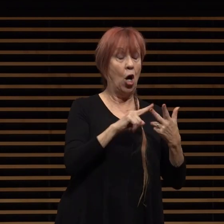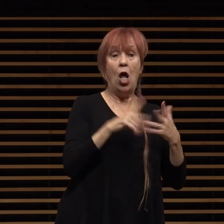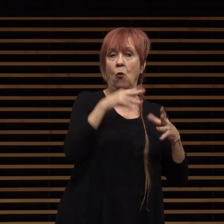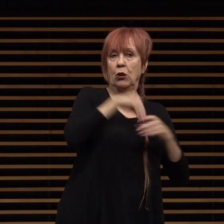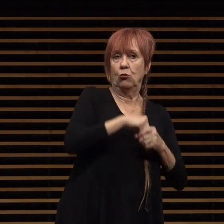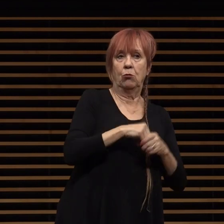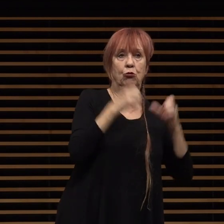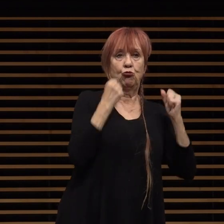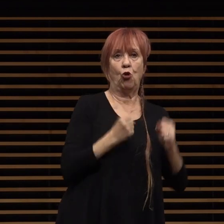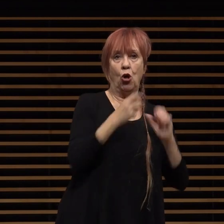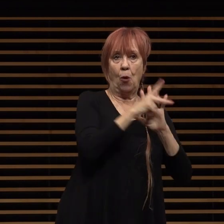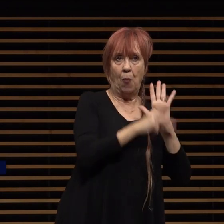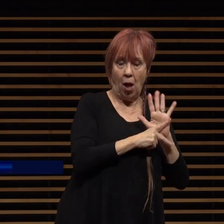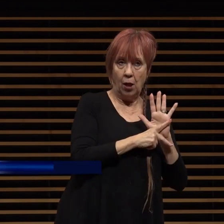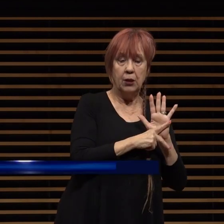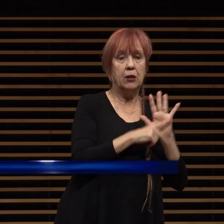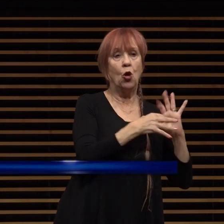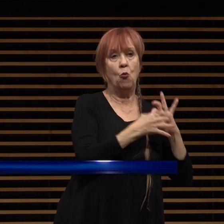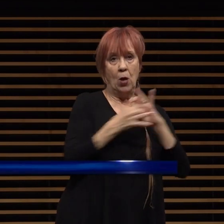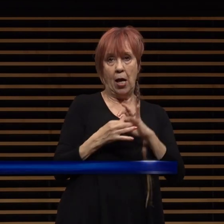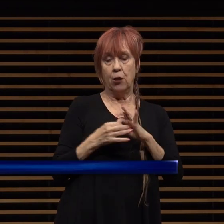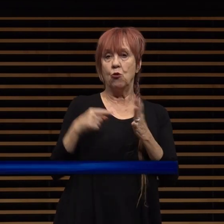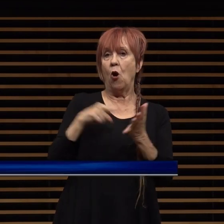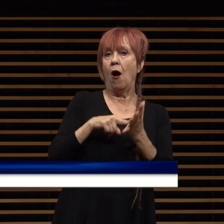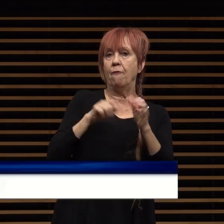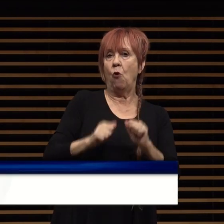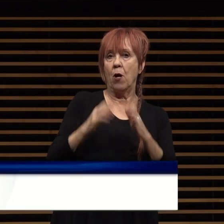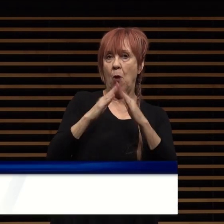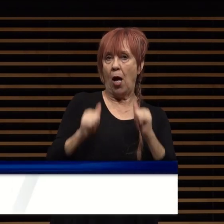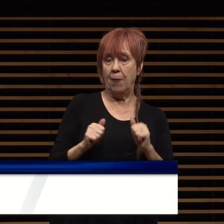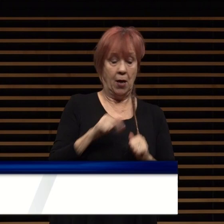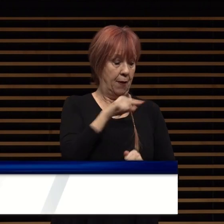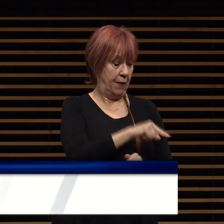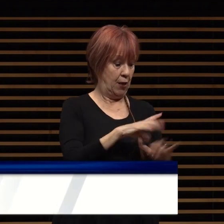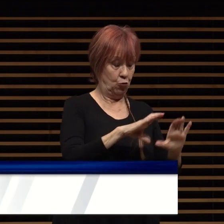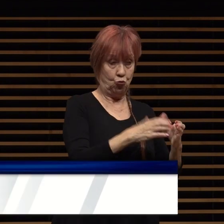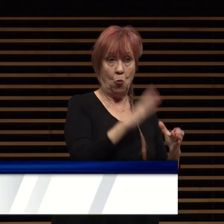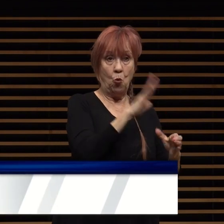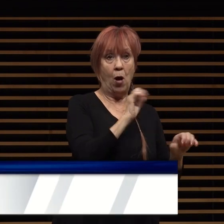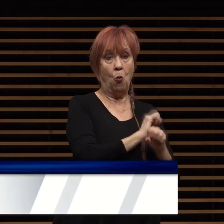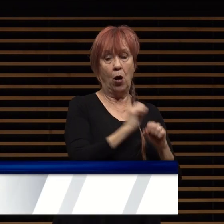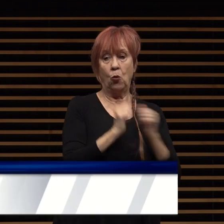the production of affordable housing the